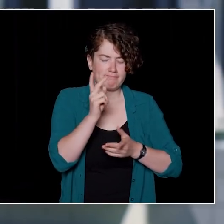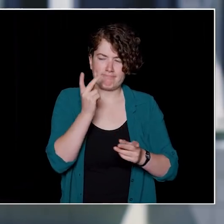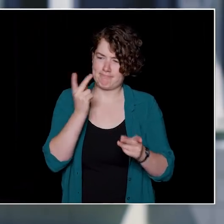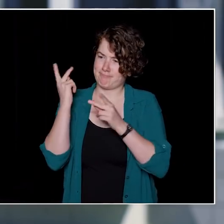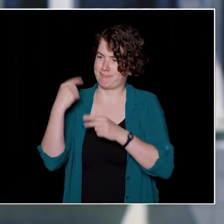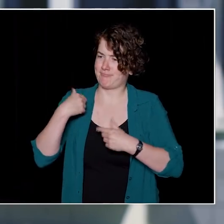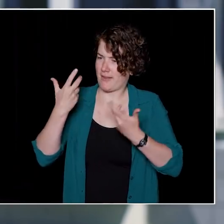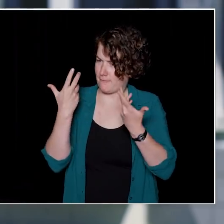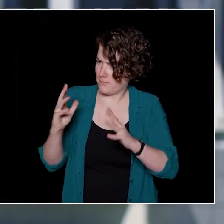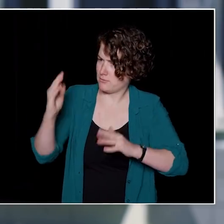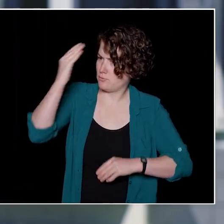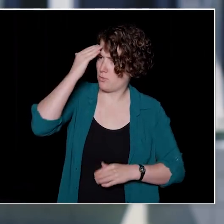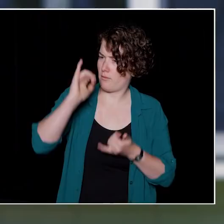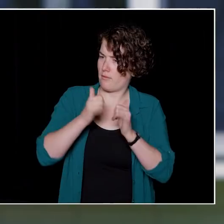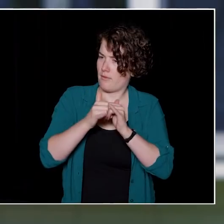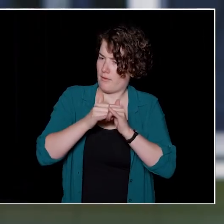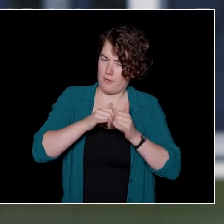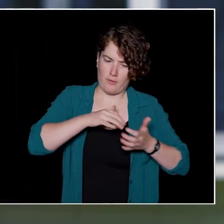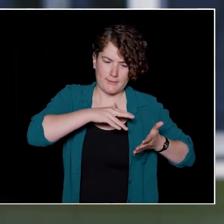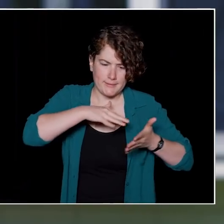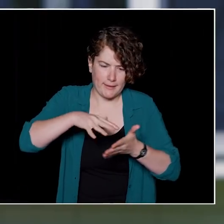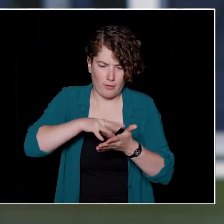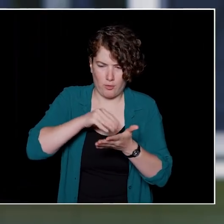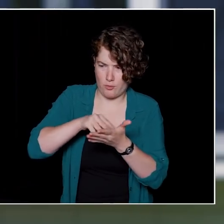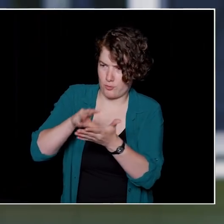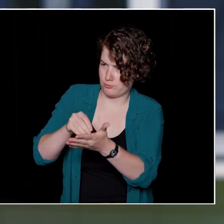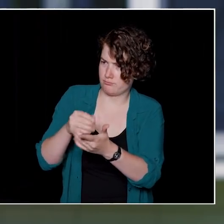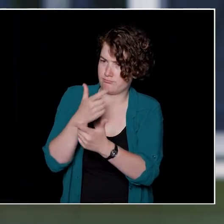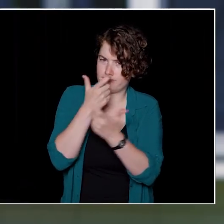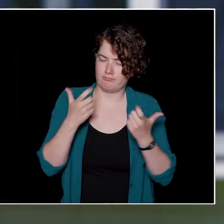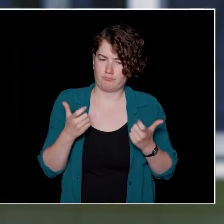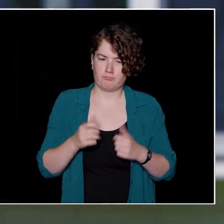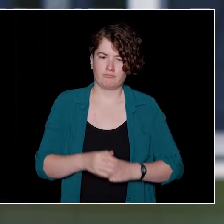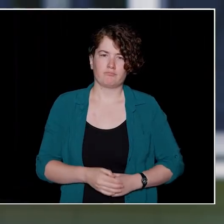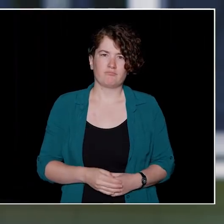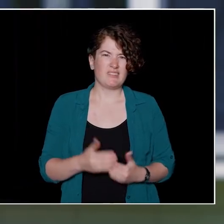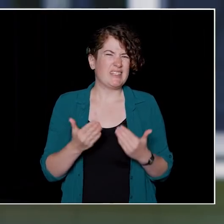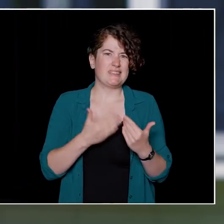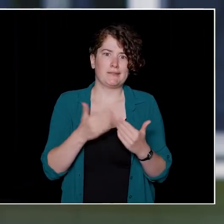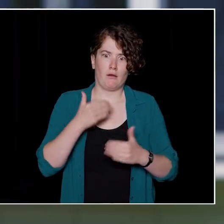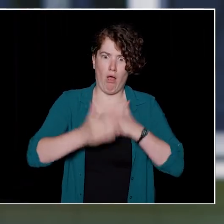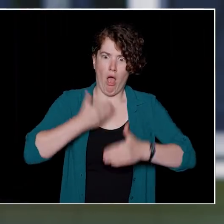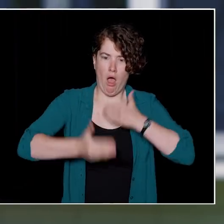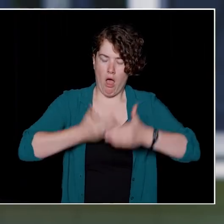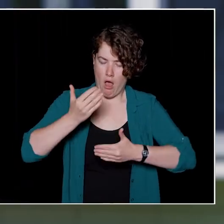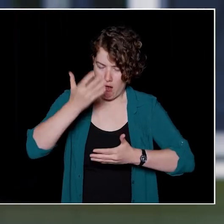and how to study and how to learn. It's so easy to be busy and it's important to be able to somehow